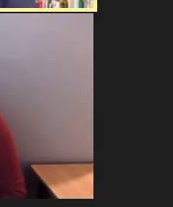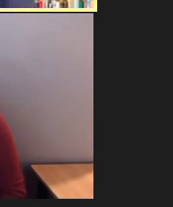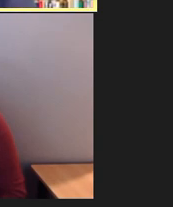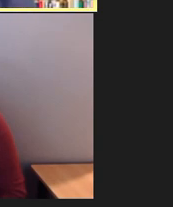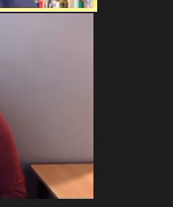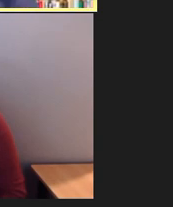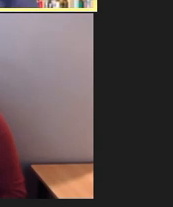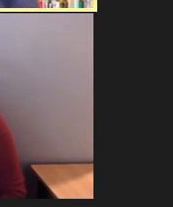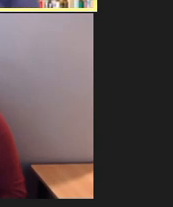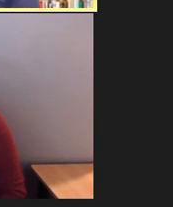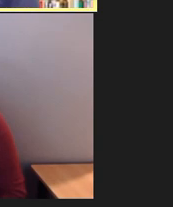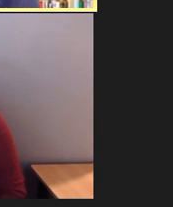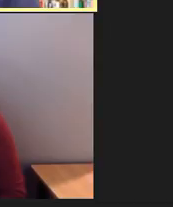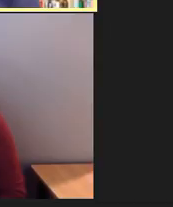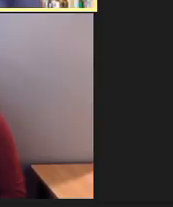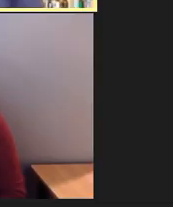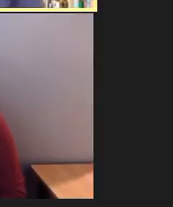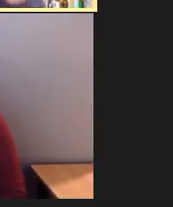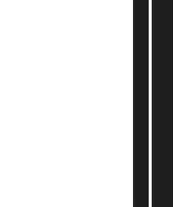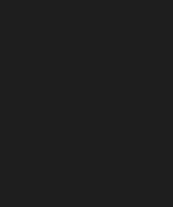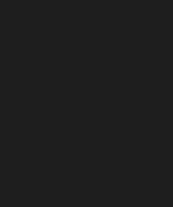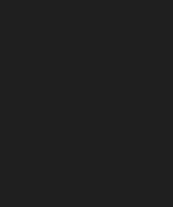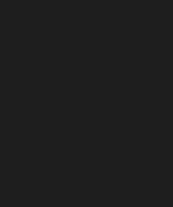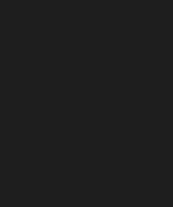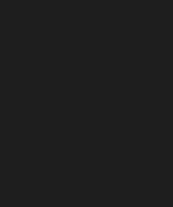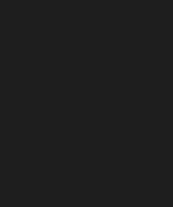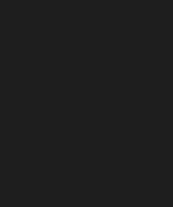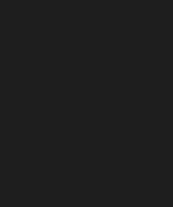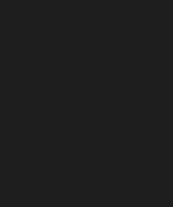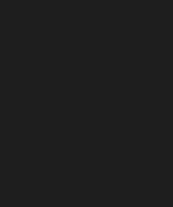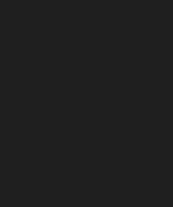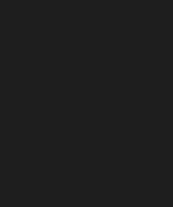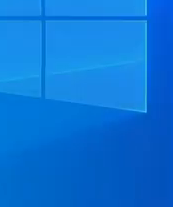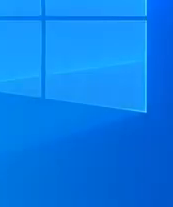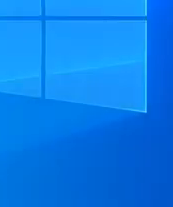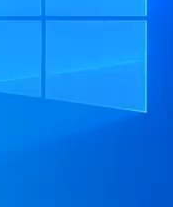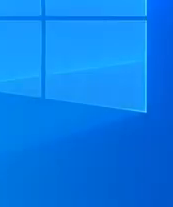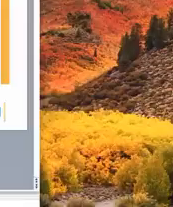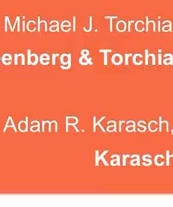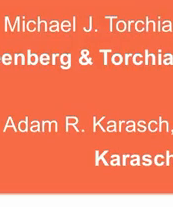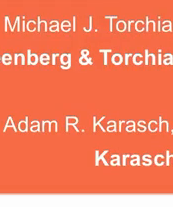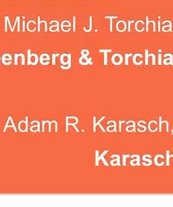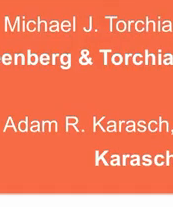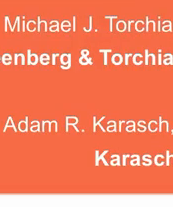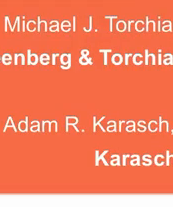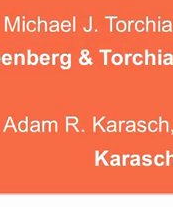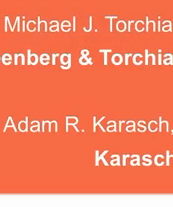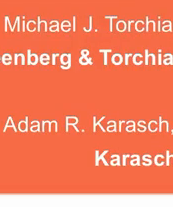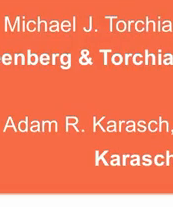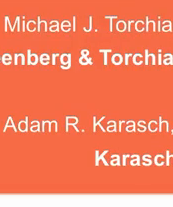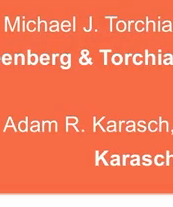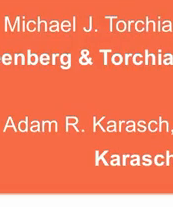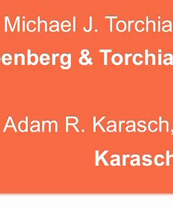Under the ADA. And today's session will be with a special focus on the Deaf, the hard of hearing,